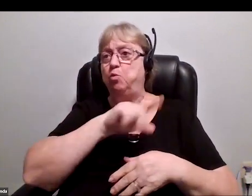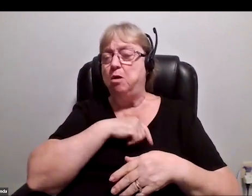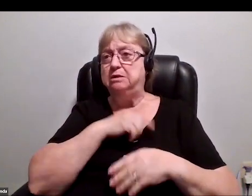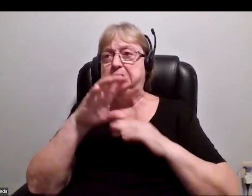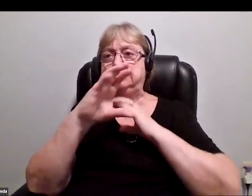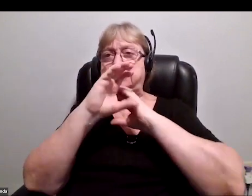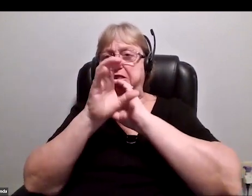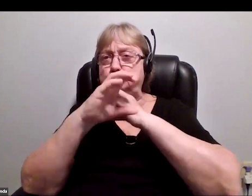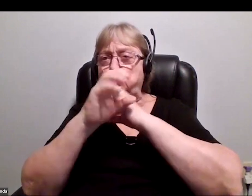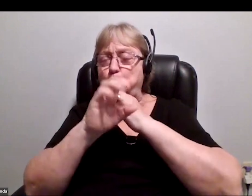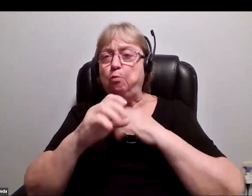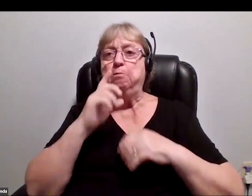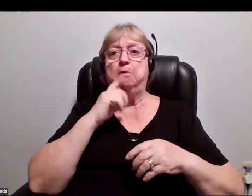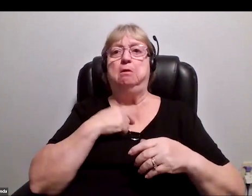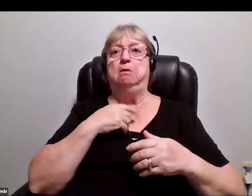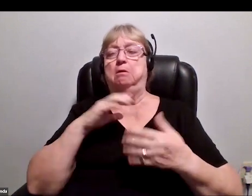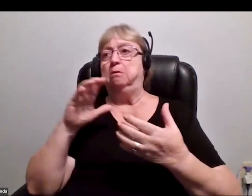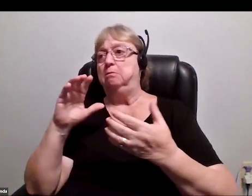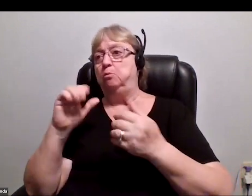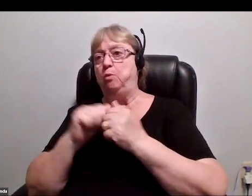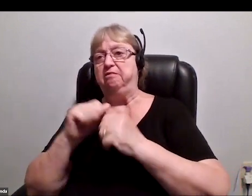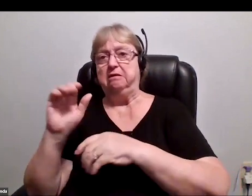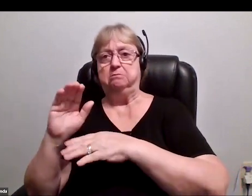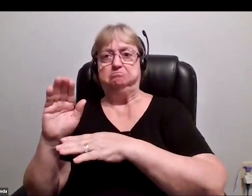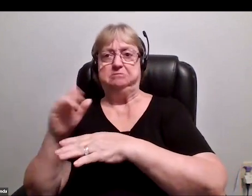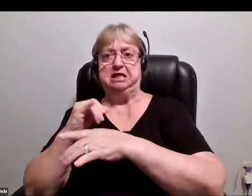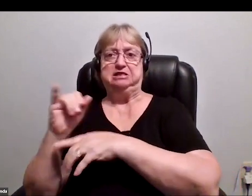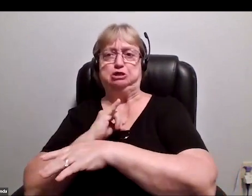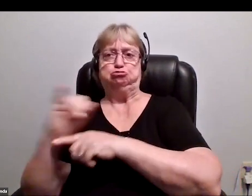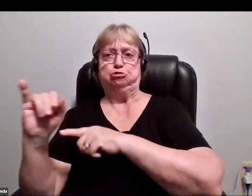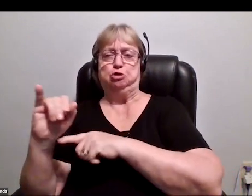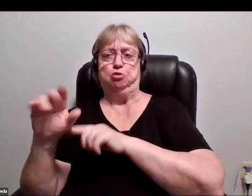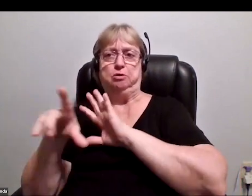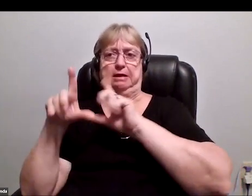and paired that with an industrial camera, replaced the phone with a slightly better computer.